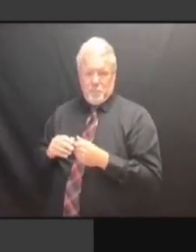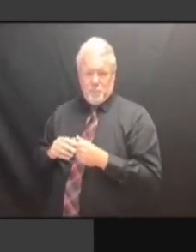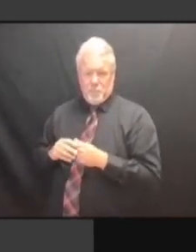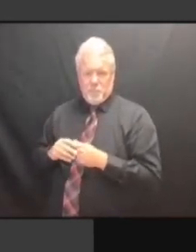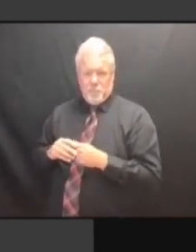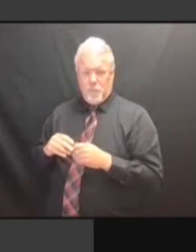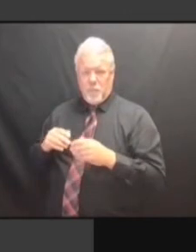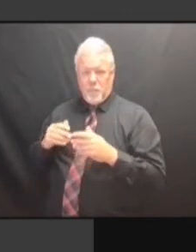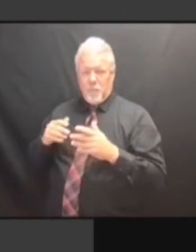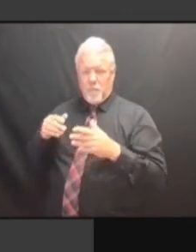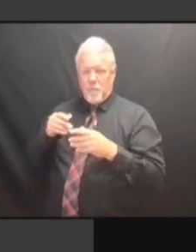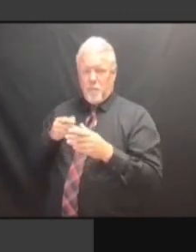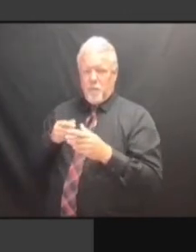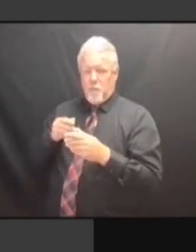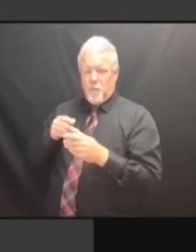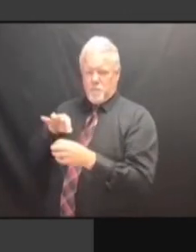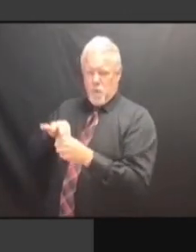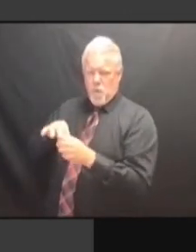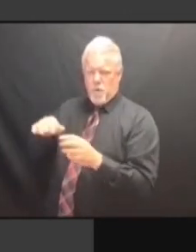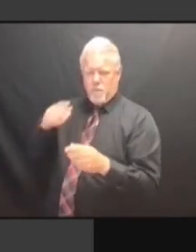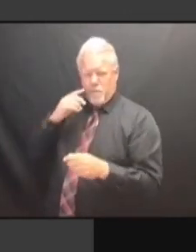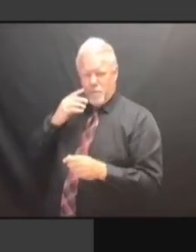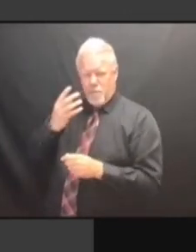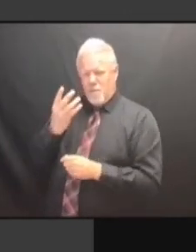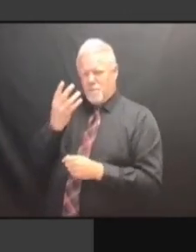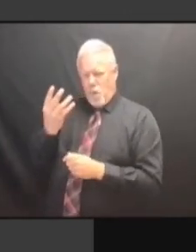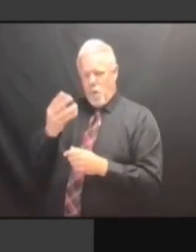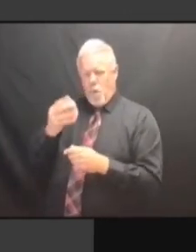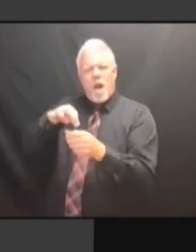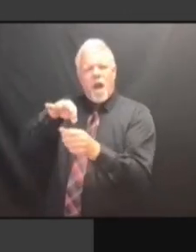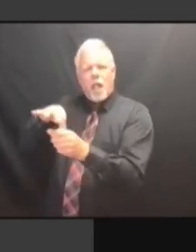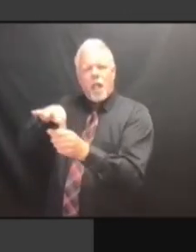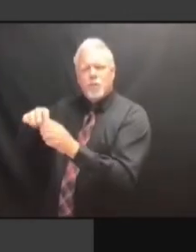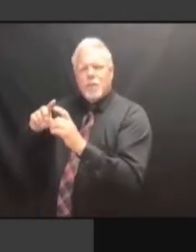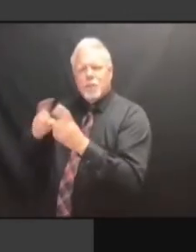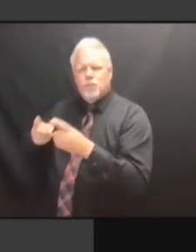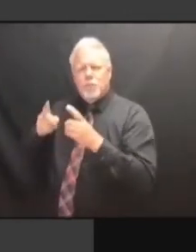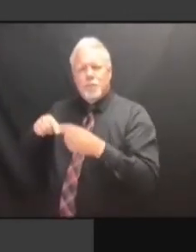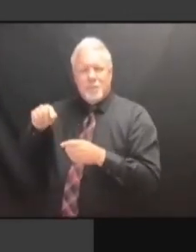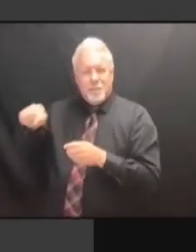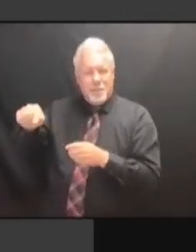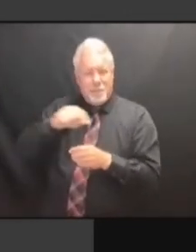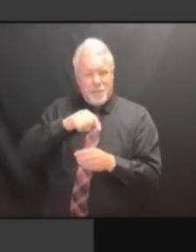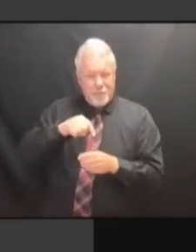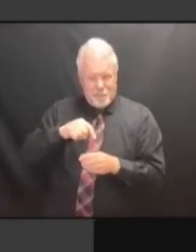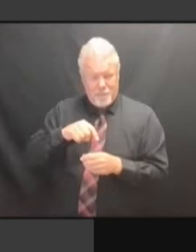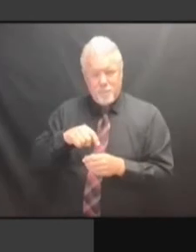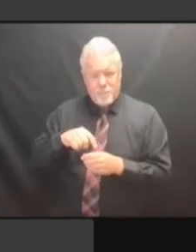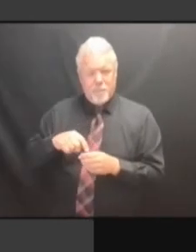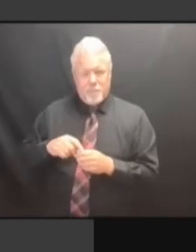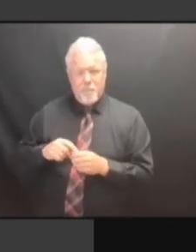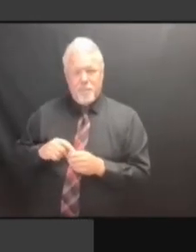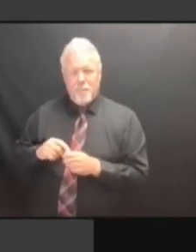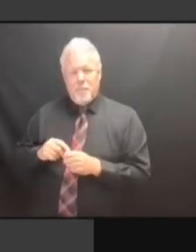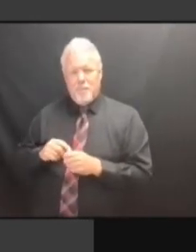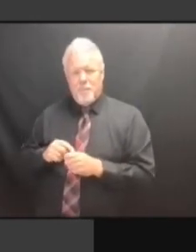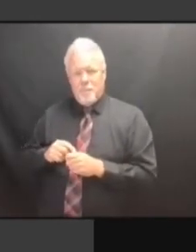PRESIDENT IS 40%, WHICH IS A PHENOMENAL PRESIDENT IS 40%, WHICH IS A PHENOMENAL NUMBER PRESIDENT IS 40%, WHICH IS A PHENOMENAL NUMBER FOR PRESIDENT IS 40%, WHICH IS A PHENOMENAL NUMBER FOR PRESIDENT. PHENOMENAL NUMBER FOR PRESIDENT. PHENOMENAL NUMBER FOR PRESIDENT. BUT PHENOMENAL NUMBER FOR PRESIDENT. BUT THOSE PHENOMENAL NUMBER FOR PRESIDENT. BUT THOSE FOUR PHENOMENAL NUMBER FOR PRESIDENT. BUT THOSE FOUR ELECTION BUT THOSE FOUR ELECTION BUT THOSE FOUR ELECTION DISTRICTS BUT THOSE FOUR ELECTION DISTRICTS WERE BUT THOSE FOUR ELECTION DISTRICTS WERE [ BUT THOSE FOUR ELECTION DISTRICTS WERE [ INAUDIBLE BUT THOSE FOUR ELECTION DISTRICTS WERE BUT THOSE FOUR ELECTION DISTRICTS WERE AND DISTRICTS WERE AND